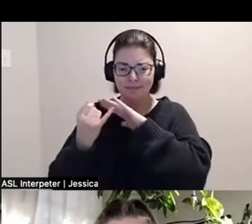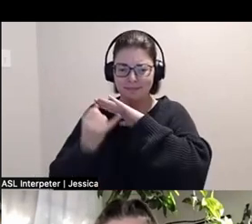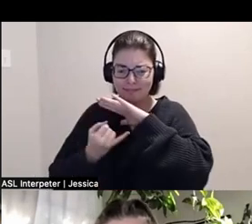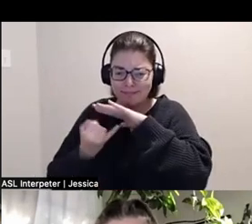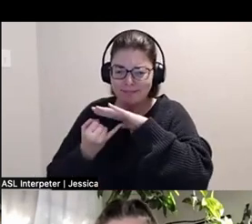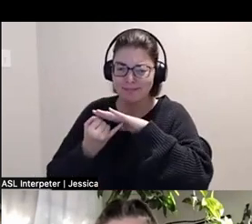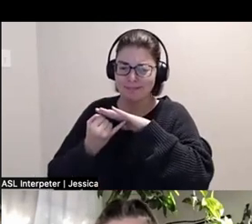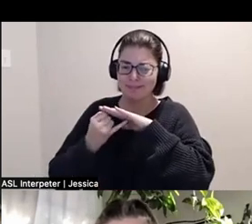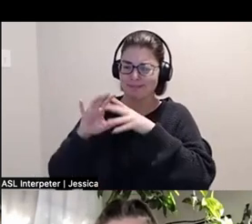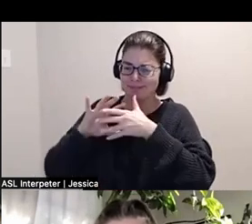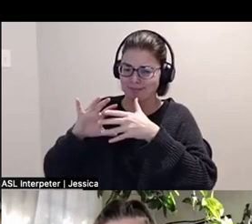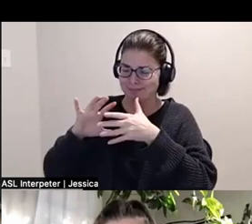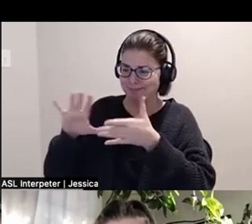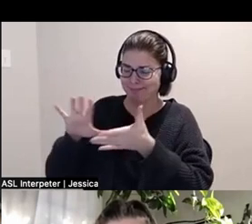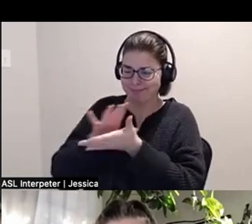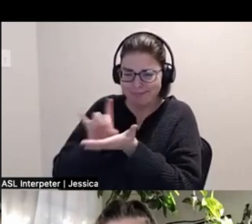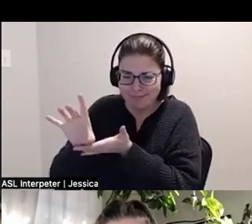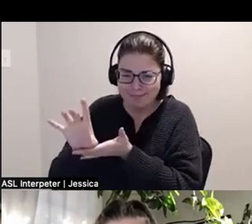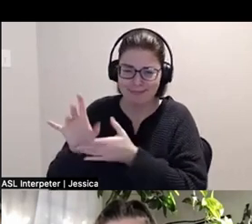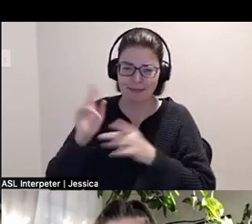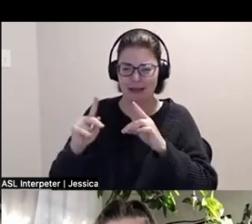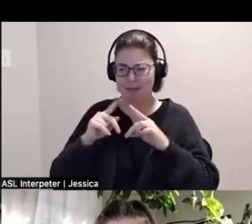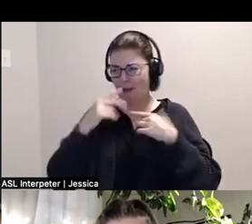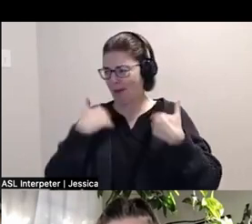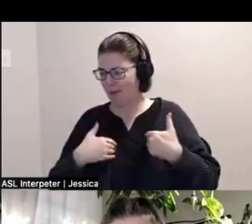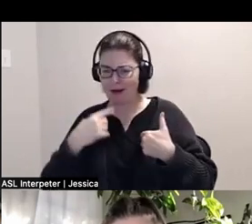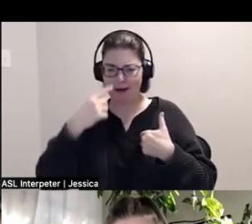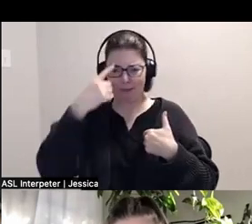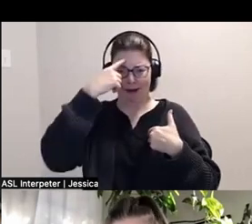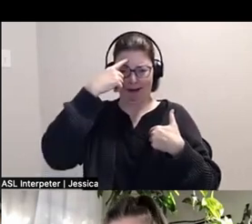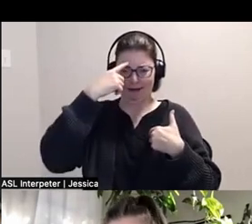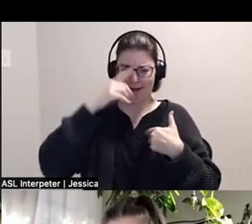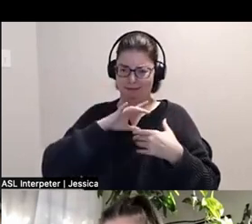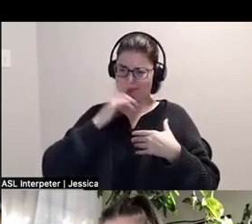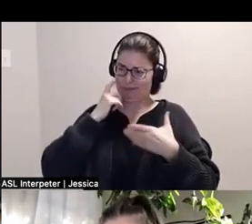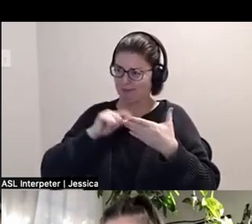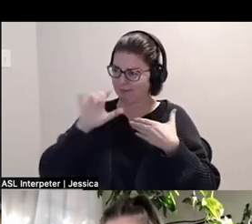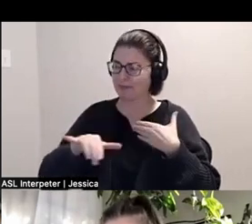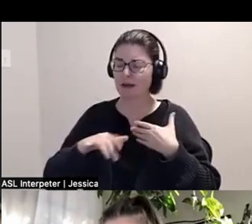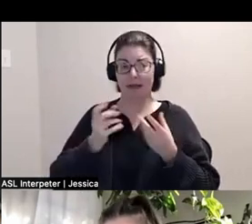queer-trans-crip bodyminds, the multi-disciplinary practices platformed here